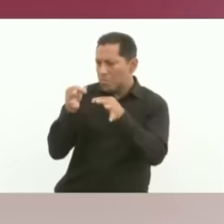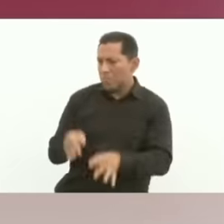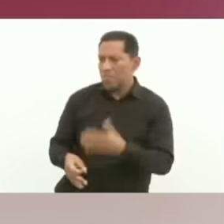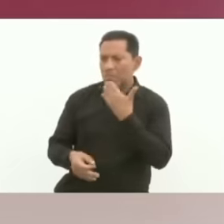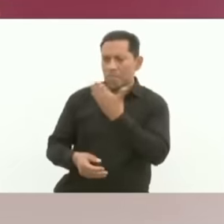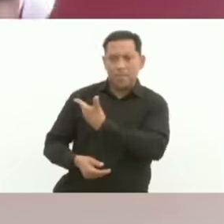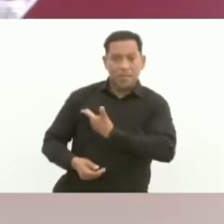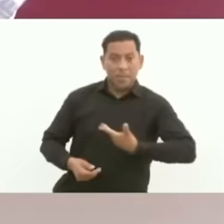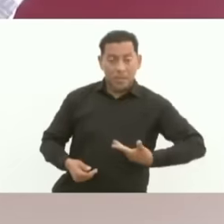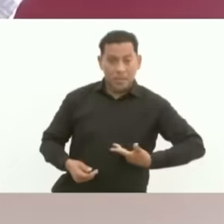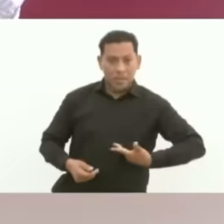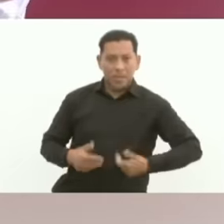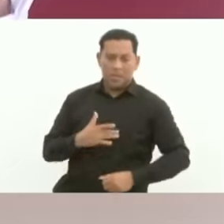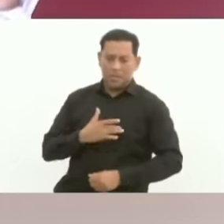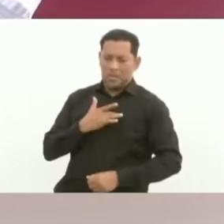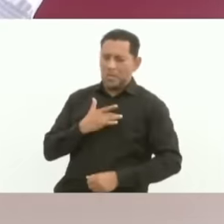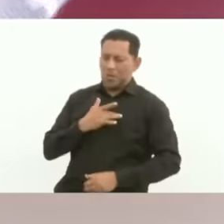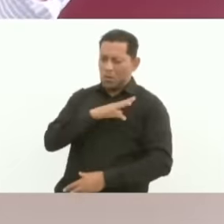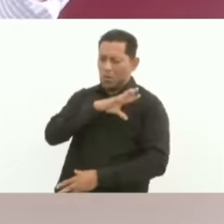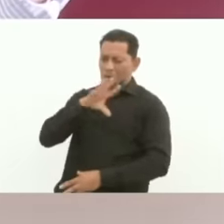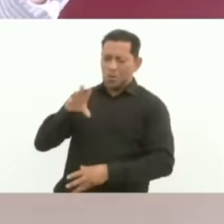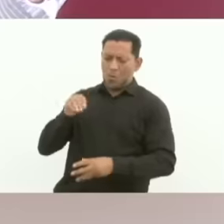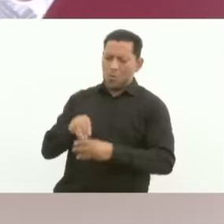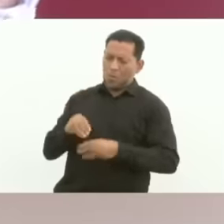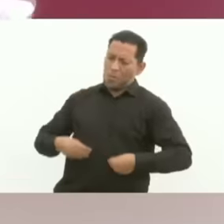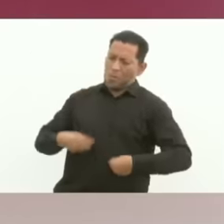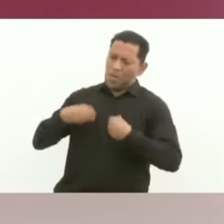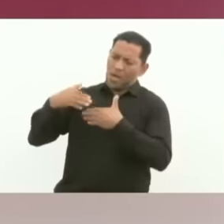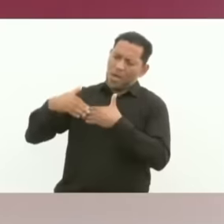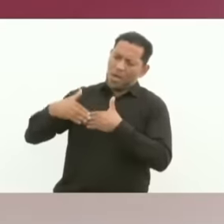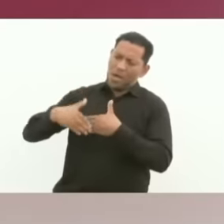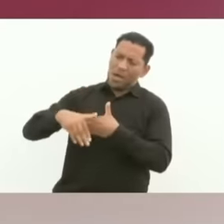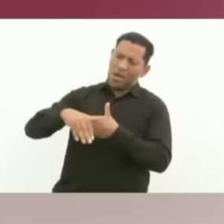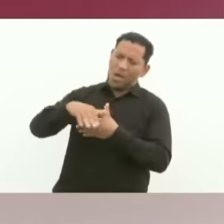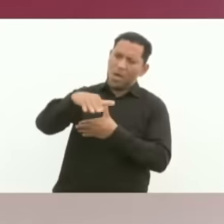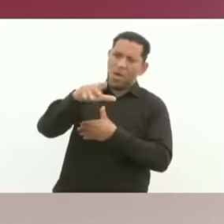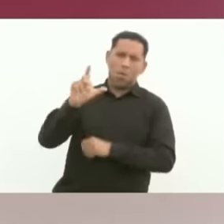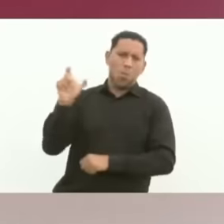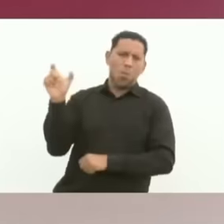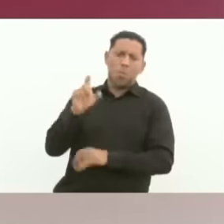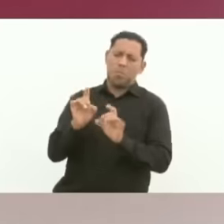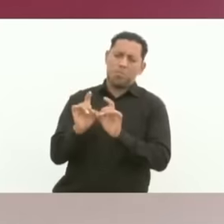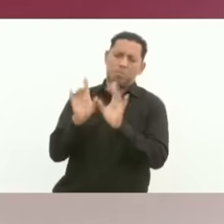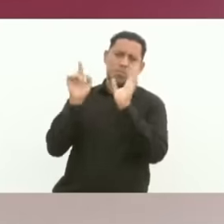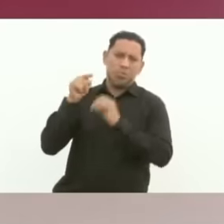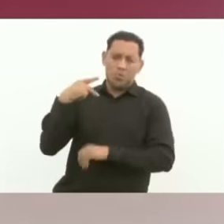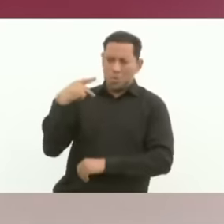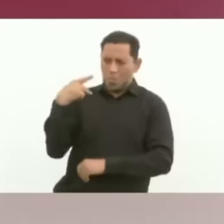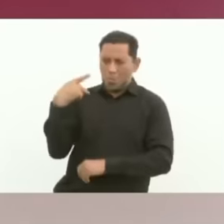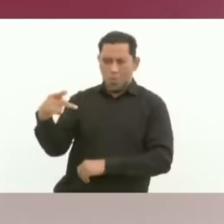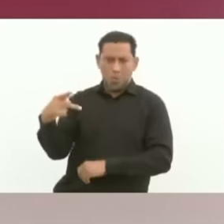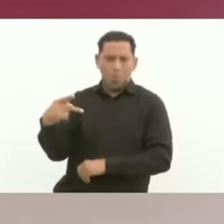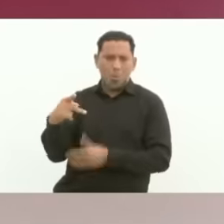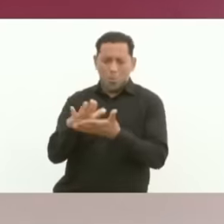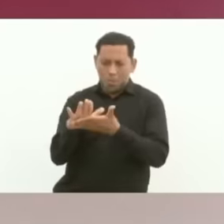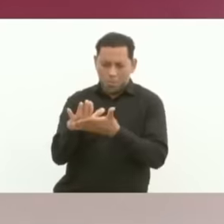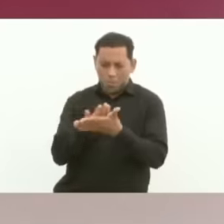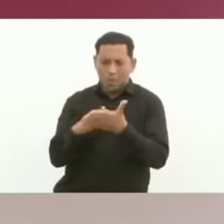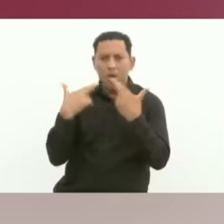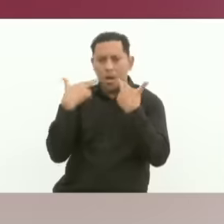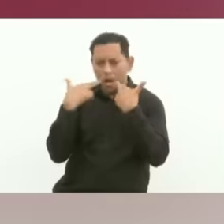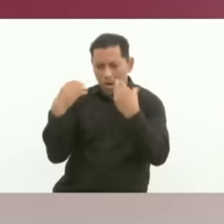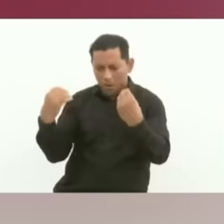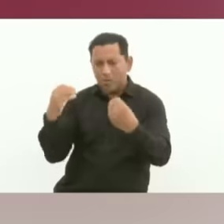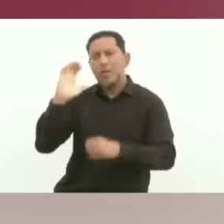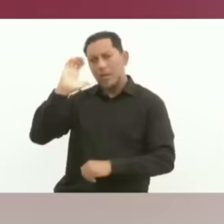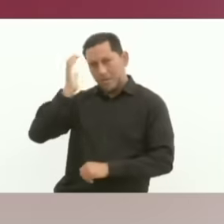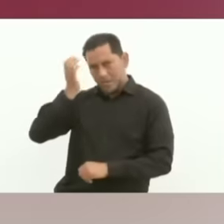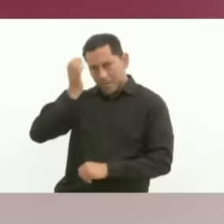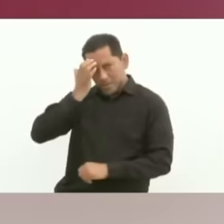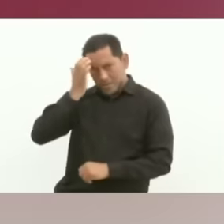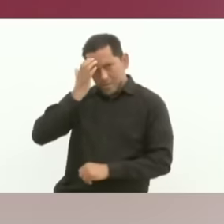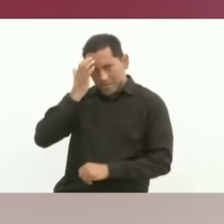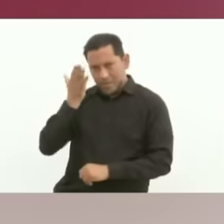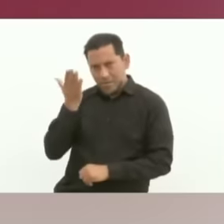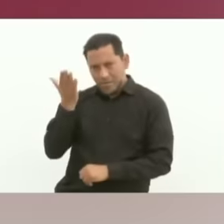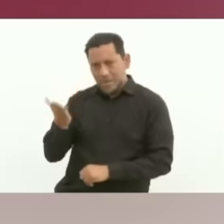all our hearts a long life and when you are at your Modesto ranch that we know you, peace of mind